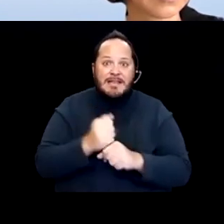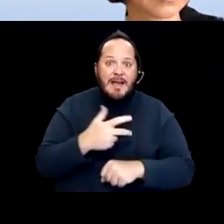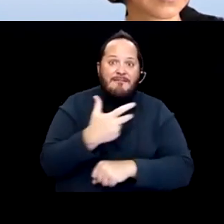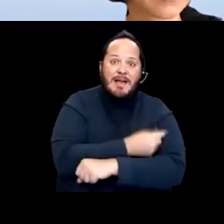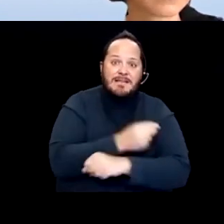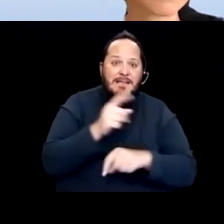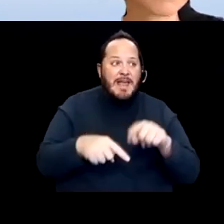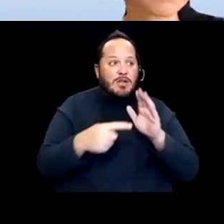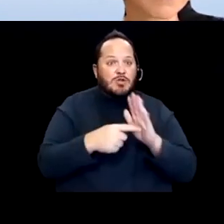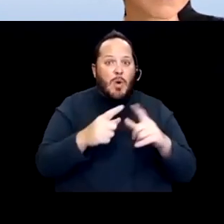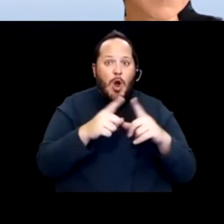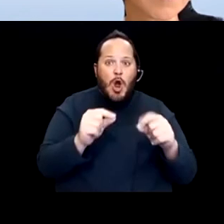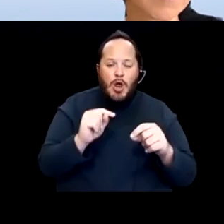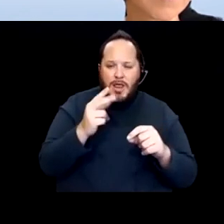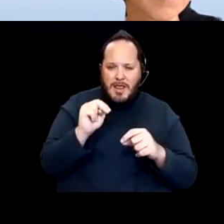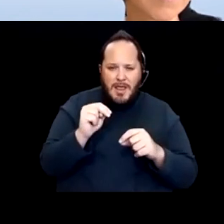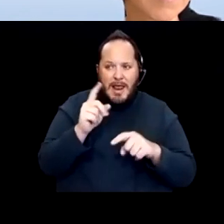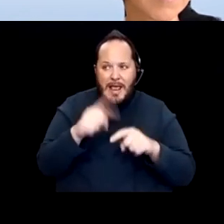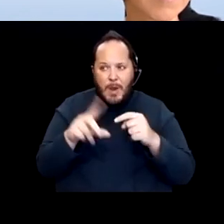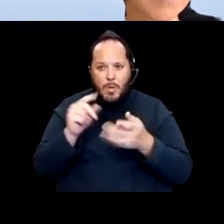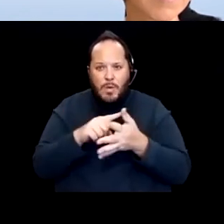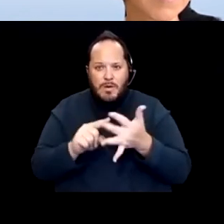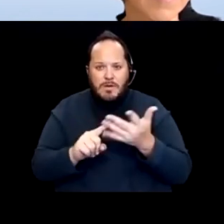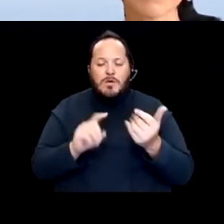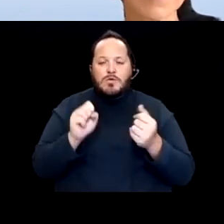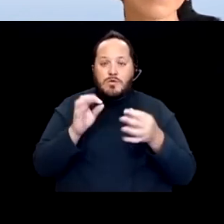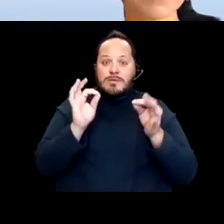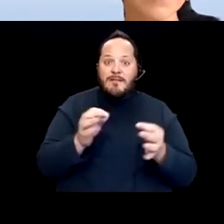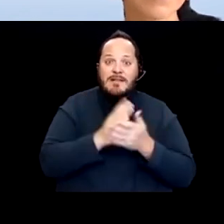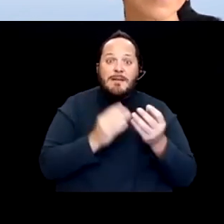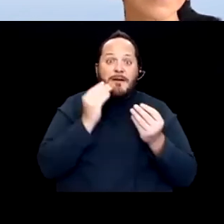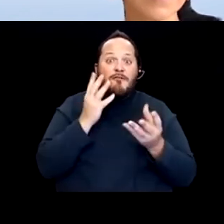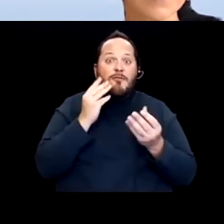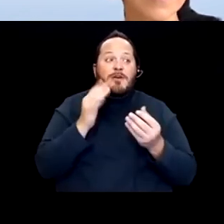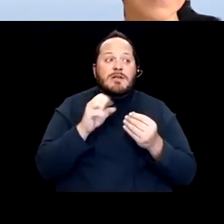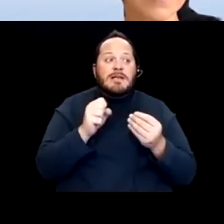So definitely information is circulating right now. And I think we're gonna need to work really